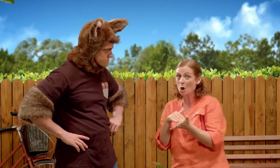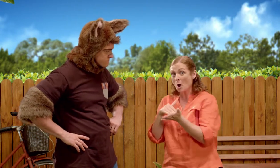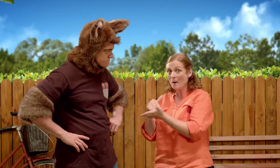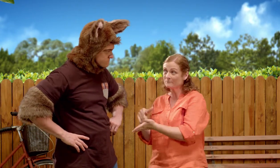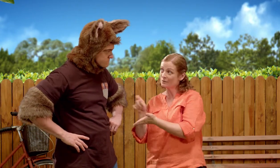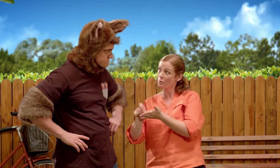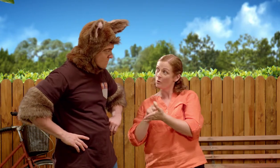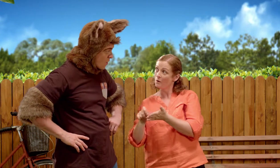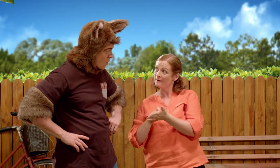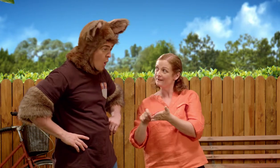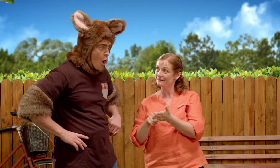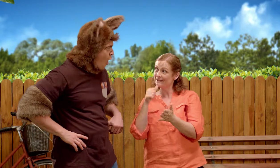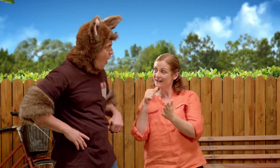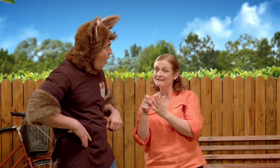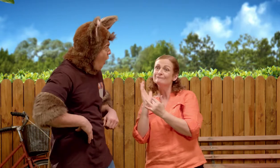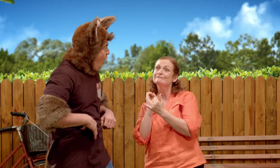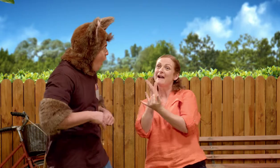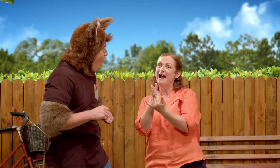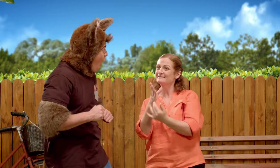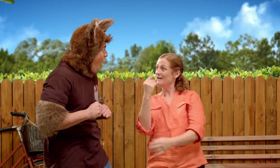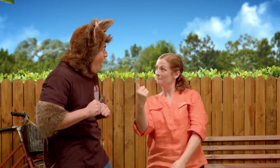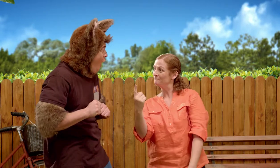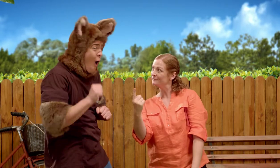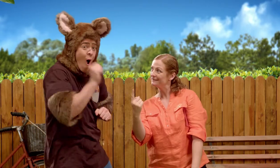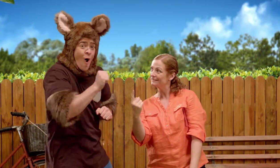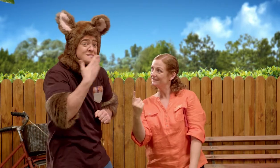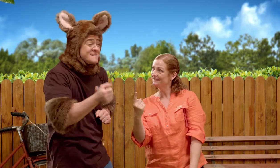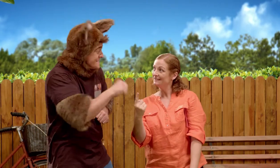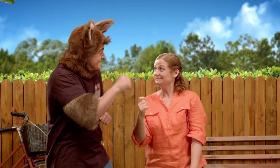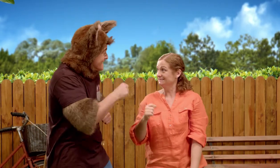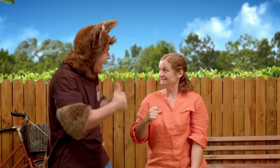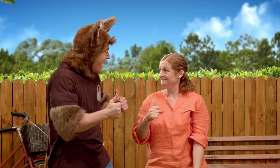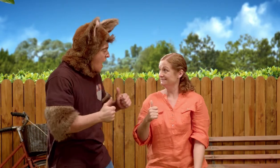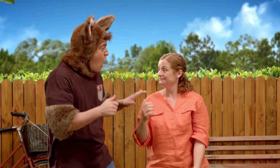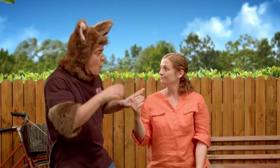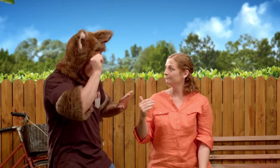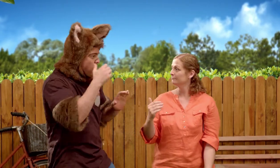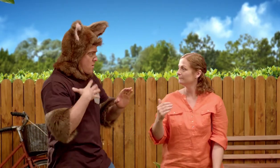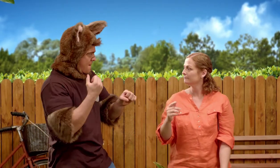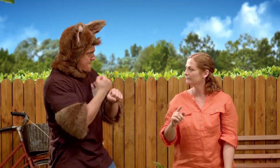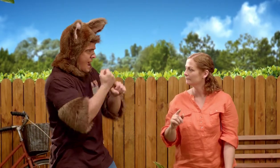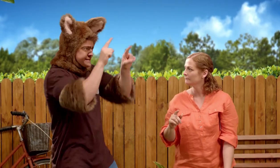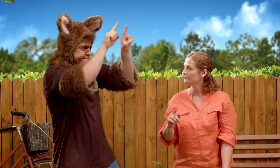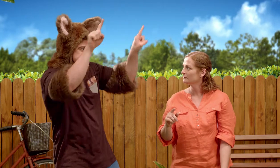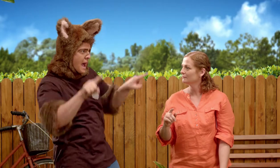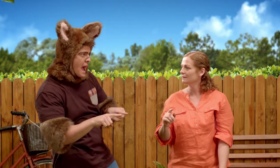Would you like me to help you write a letter and send it to someone? Yes, please! Now remember,